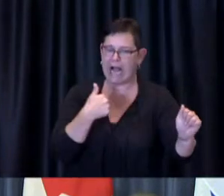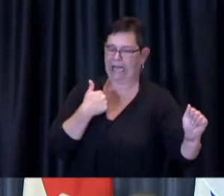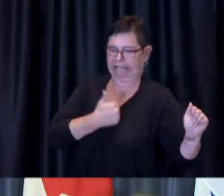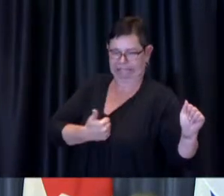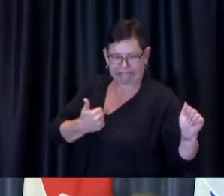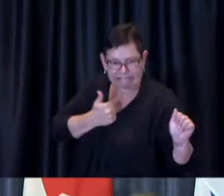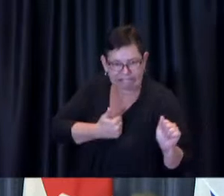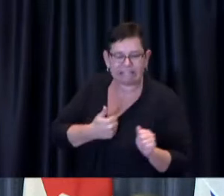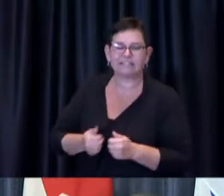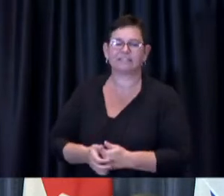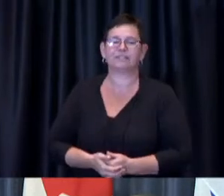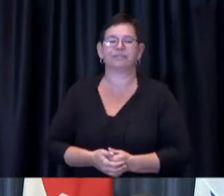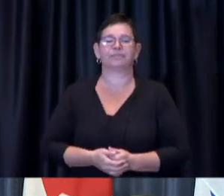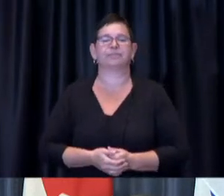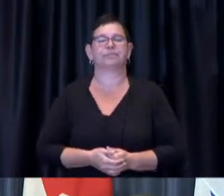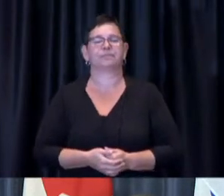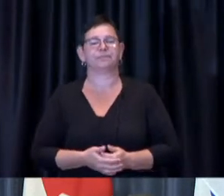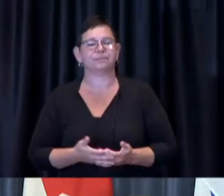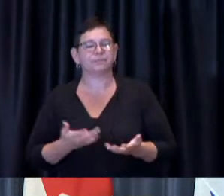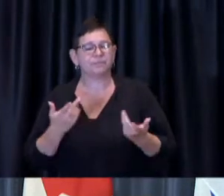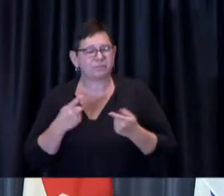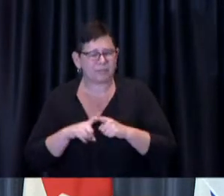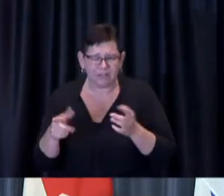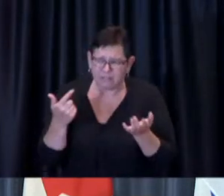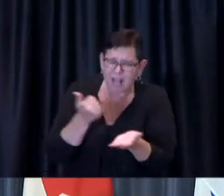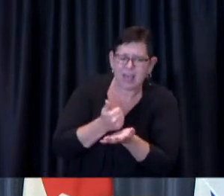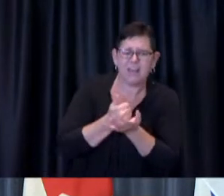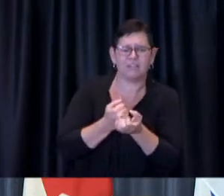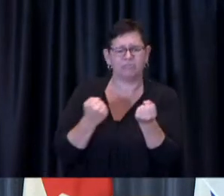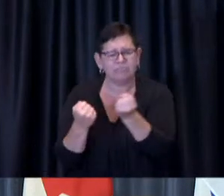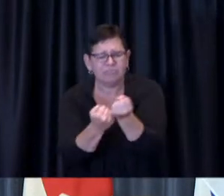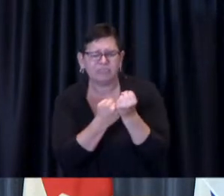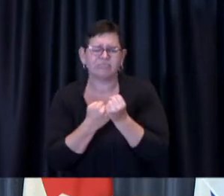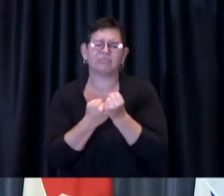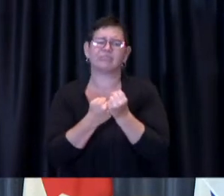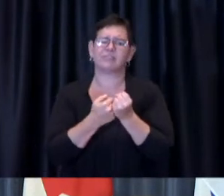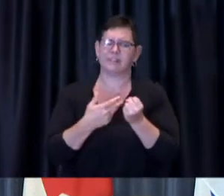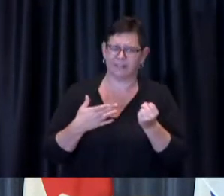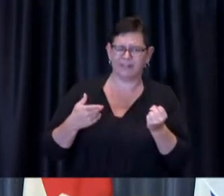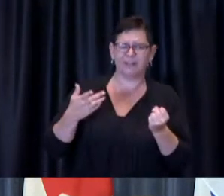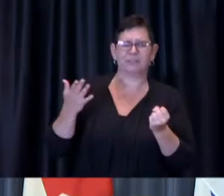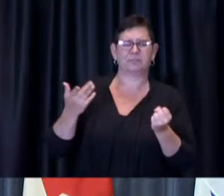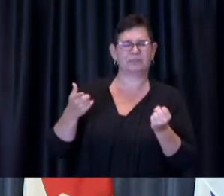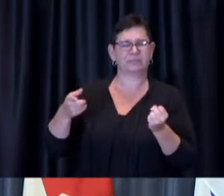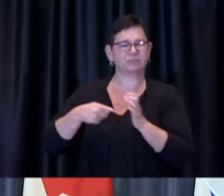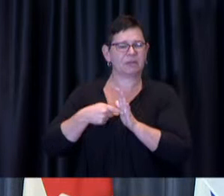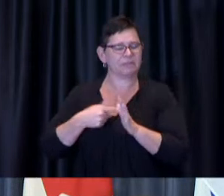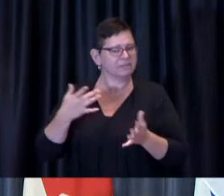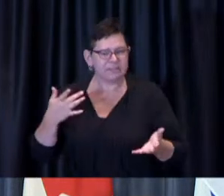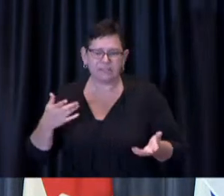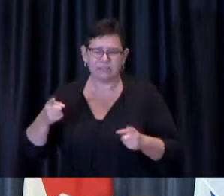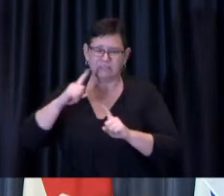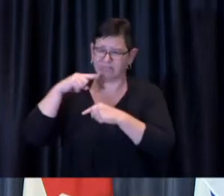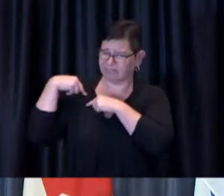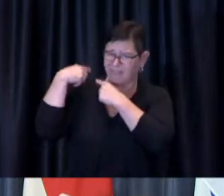and maybe they're rotating out of frustration but for the past several months our interpreters have been Sarah and Glenda from the Canadian Hearing Services